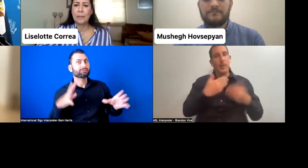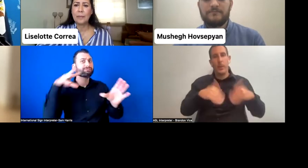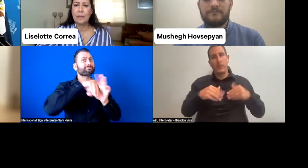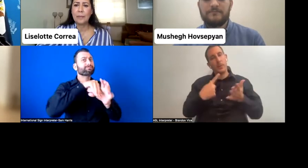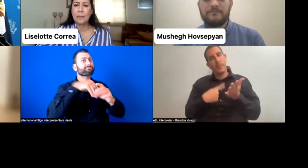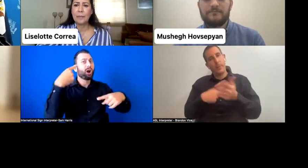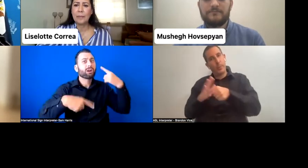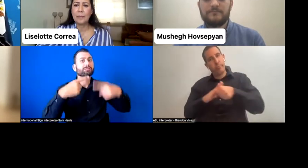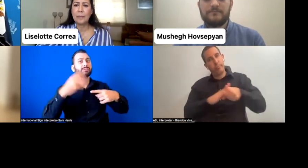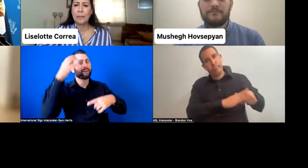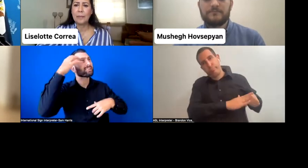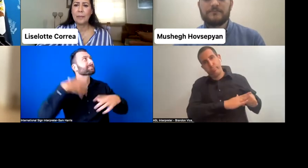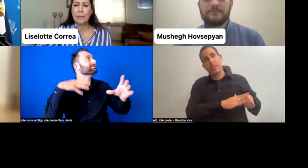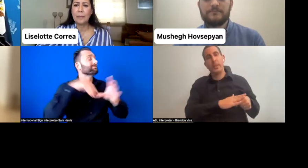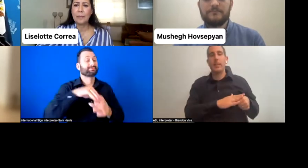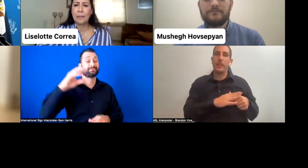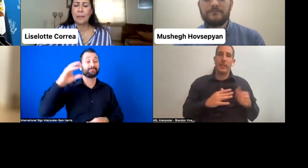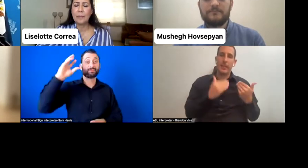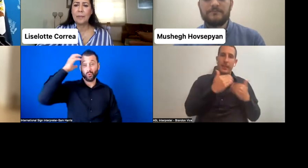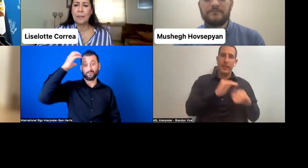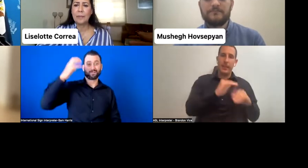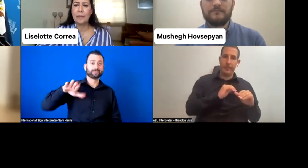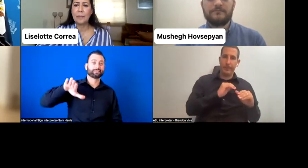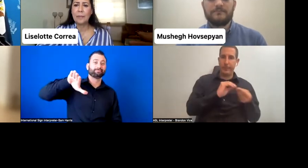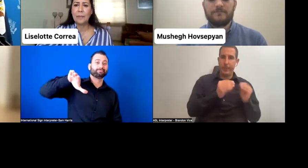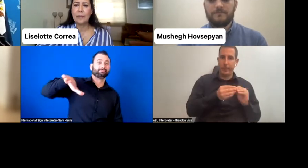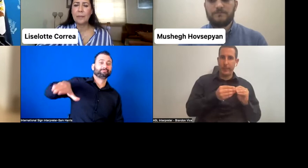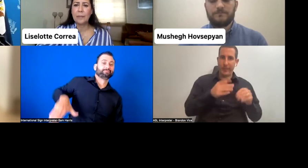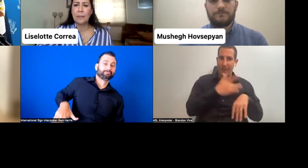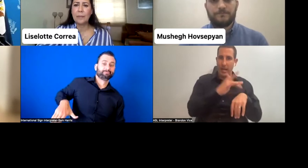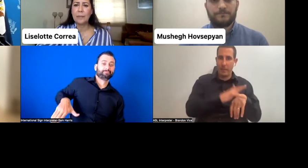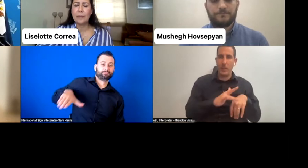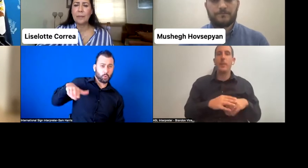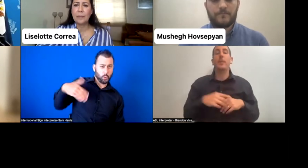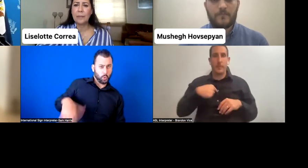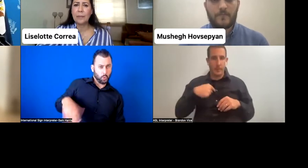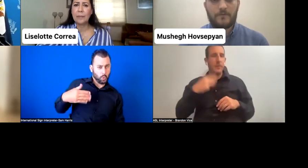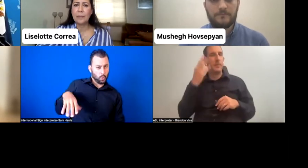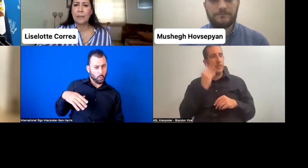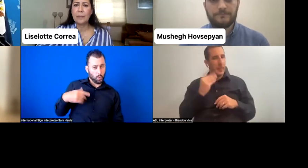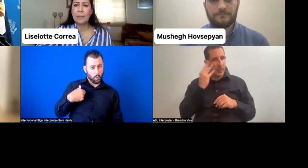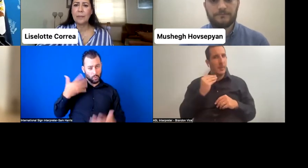experienced in the first place, because I was a district chair. And it was really, really, really tough